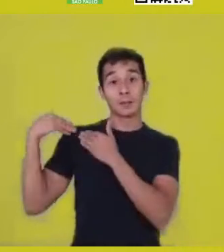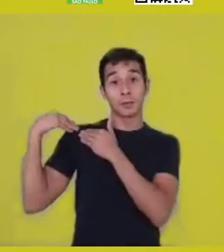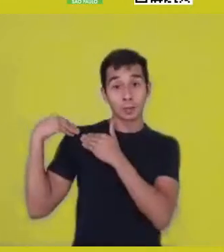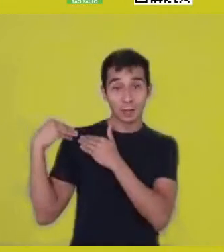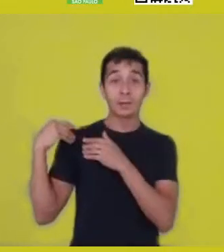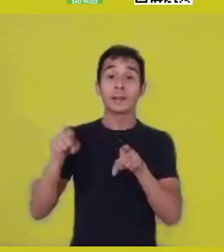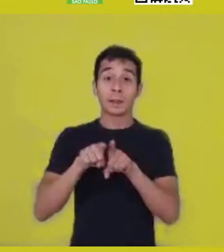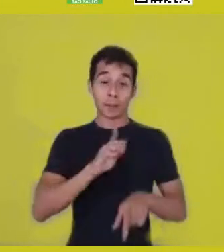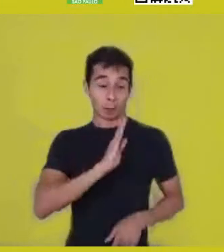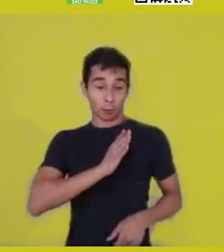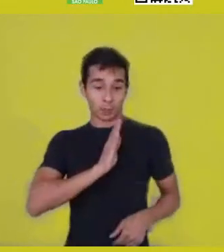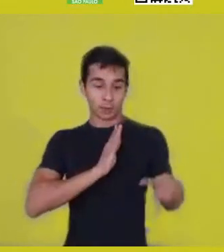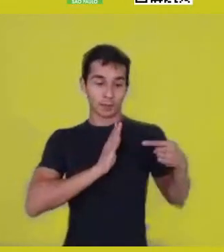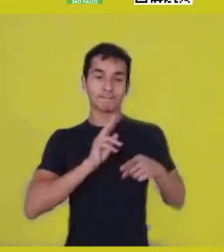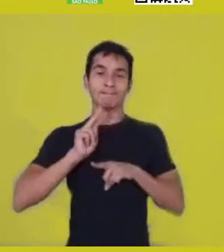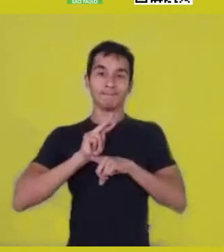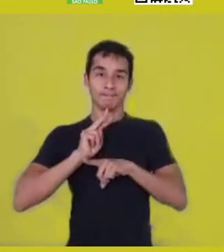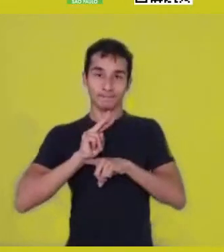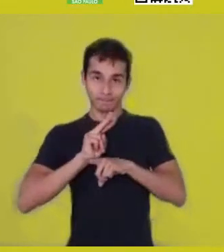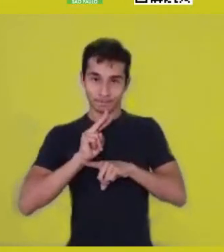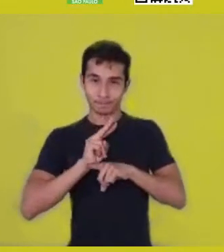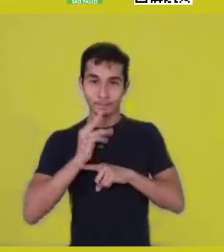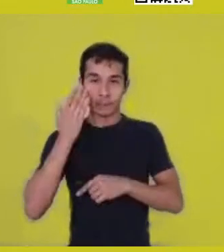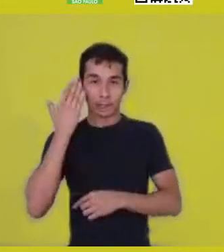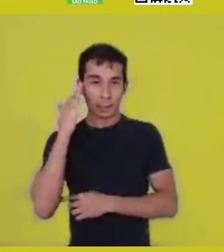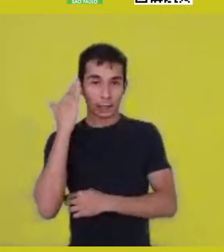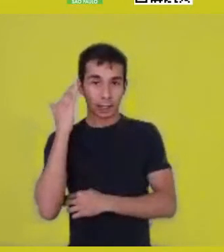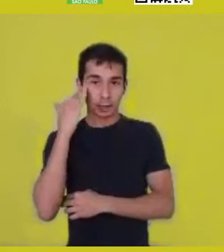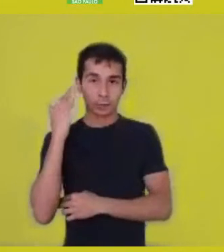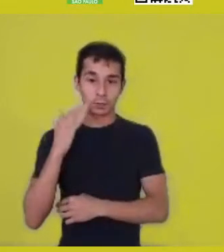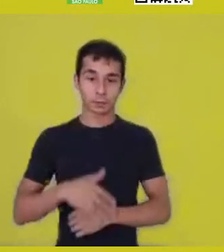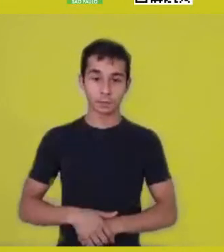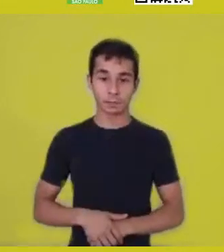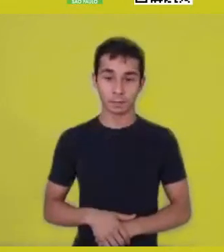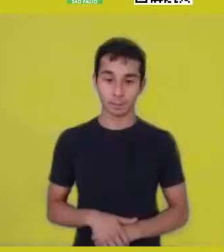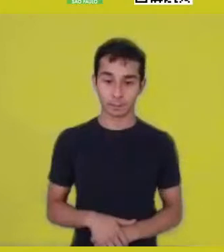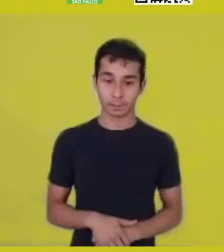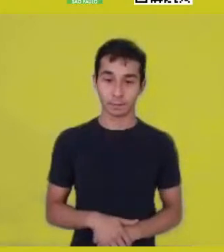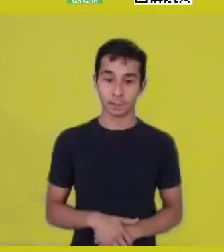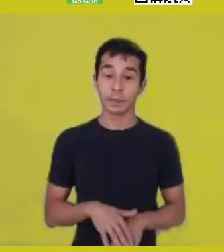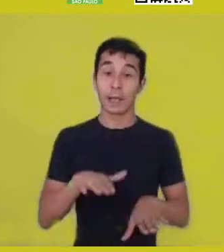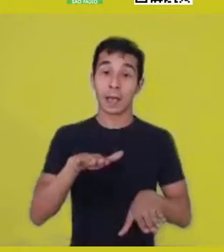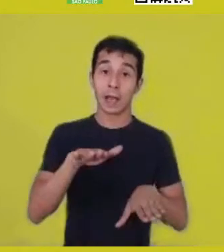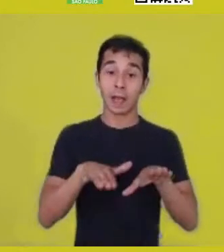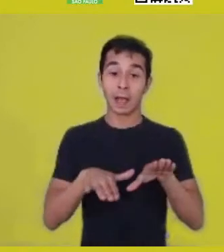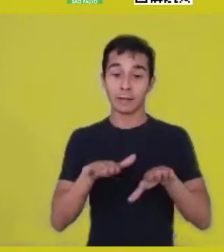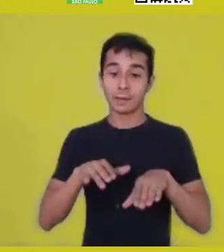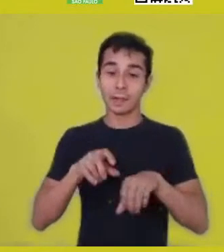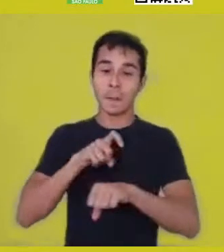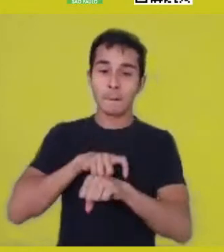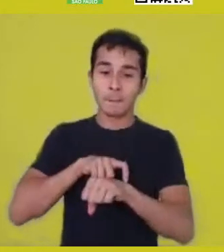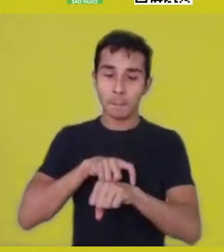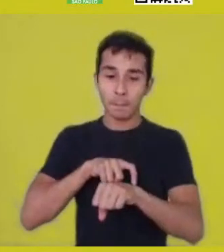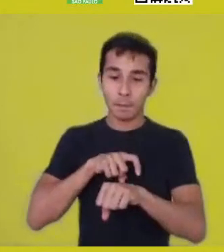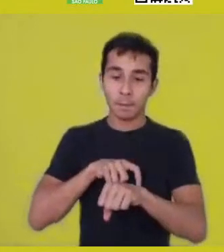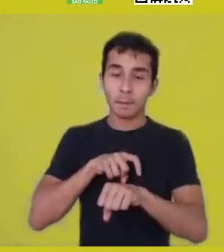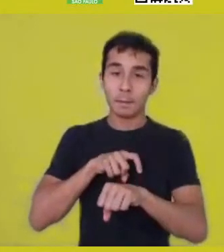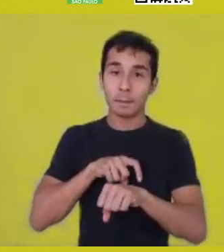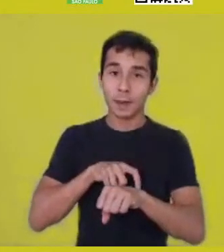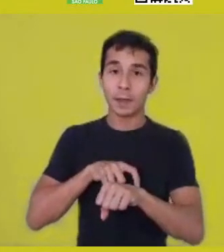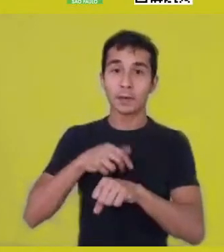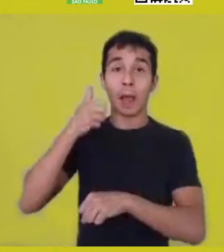When our mother is in her gestational process, gestating a child,